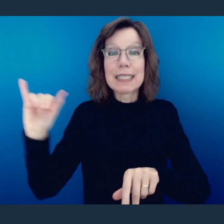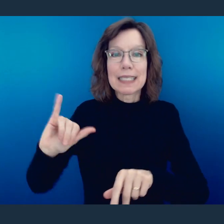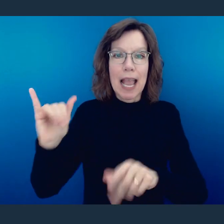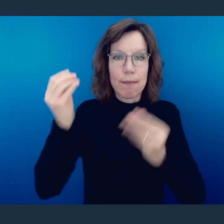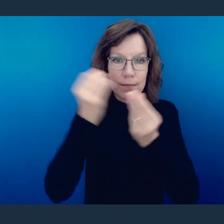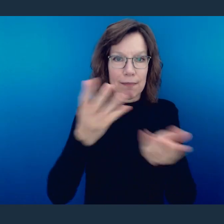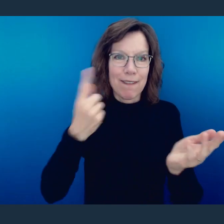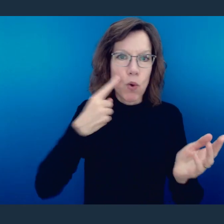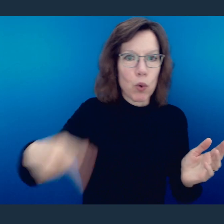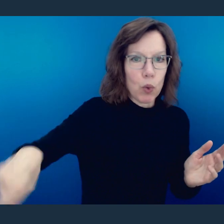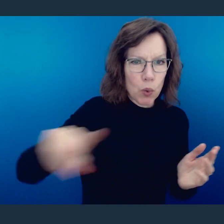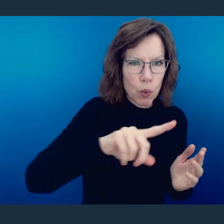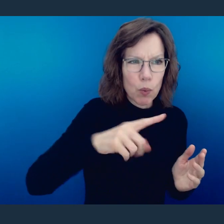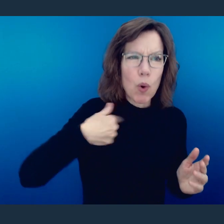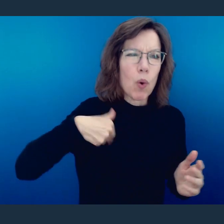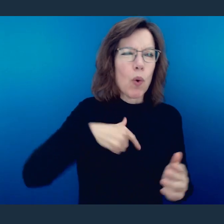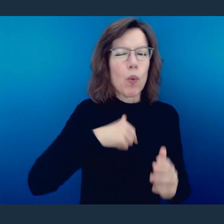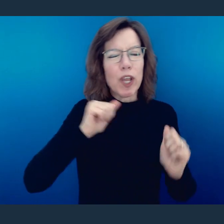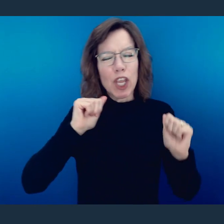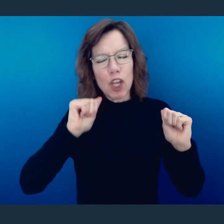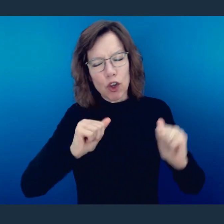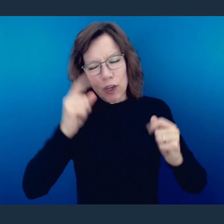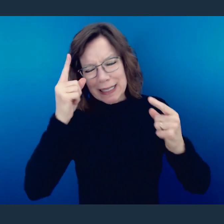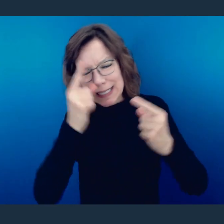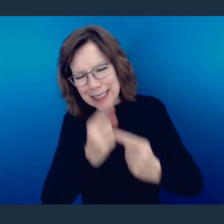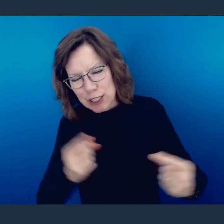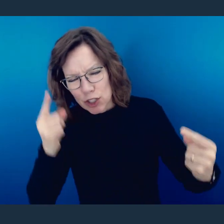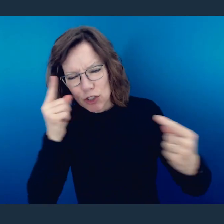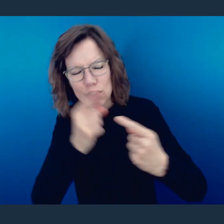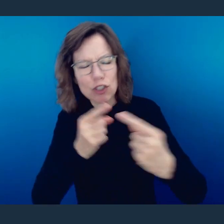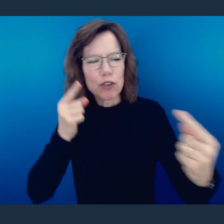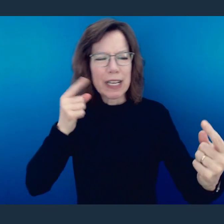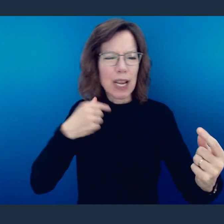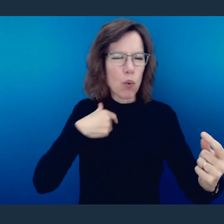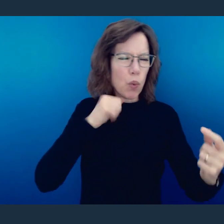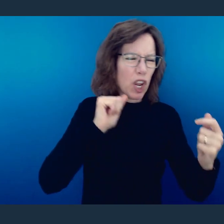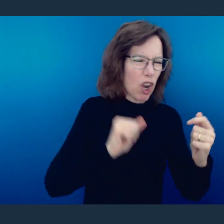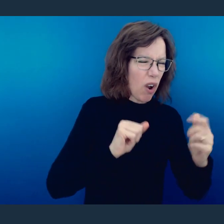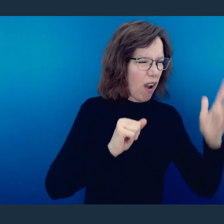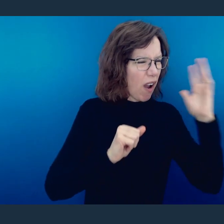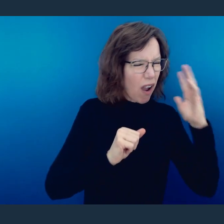in light of all the things that we could fuss about, all of the differences and all of what